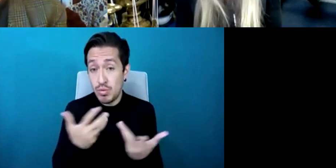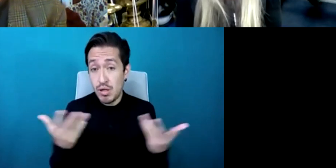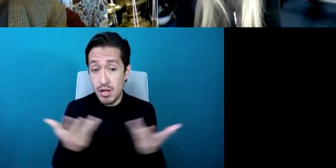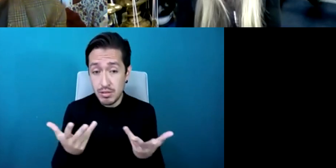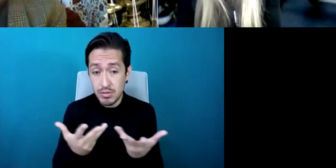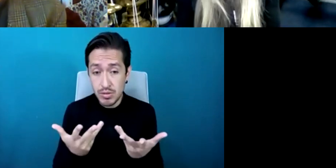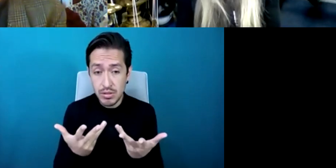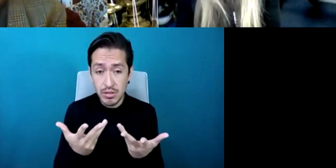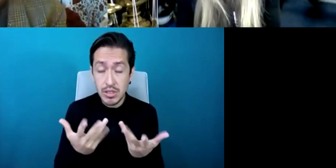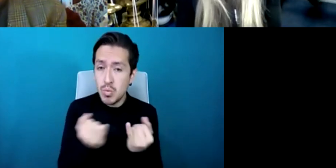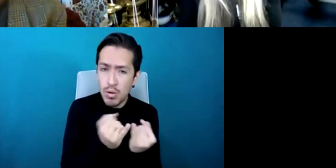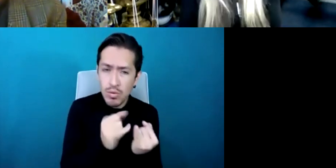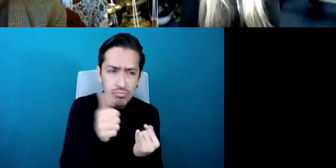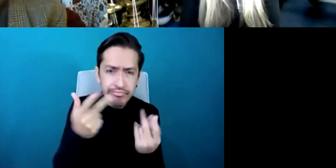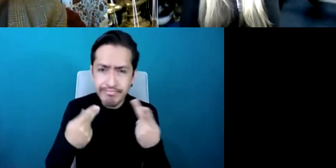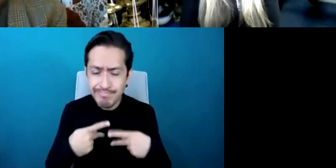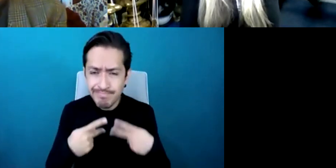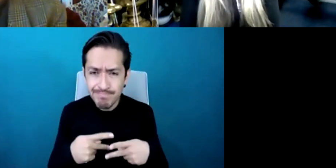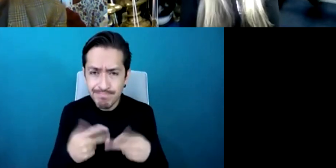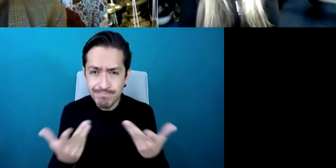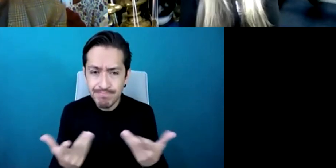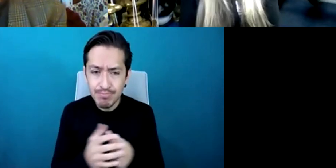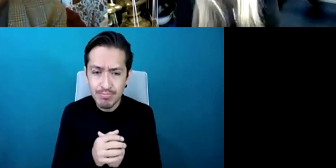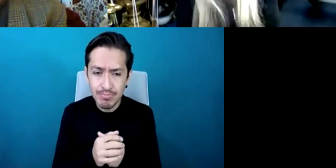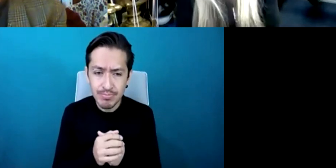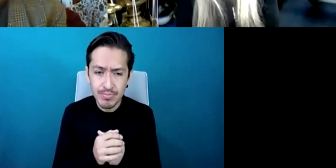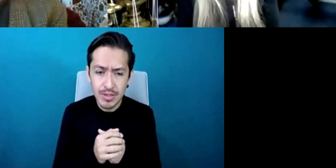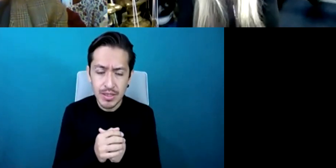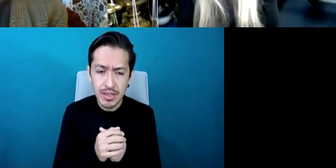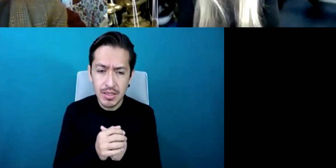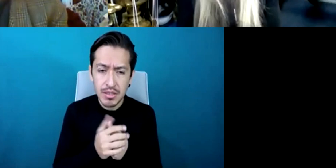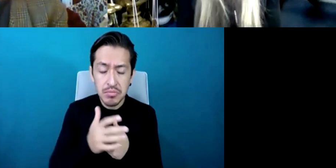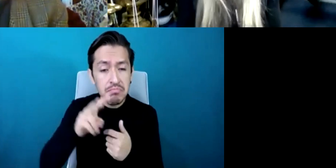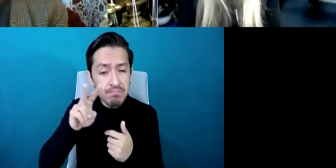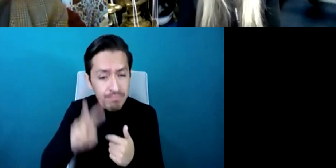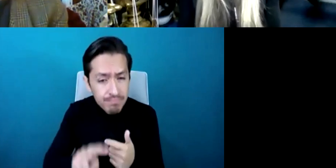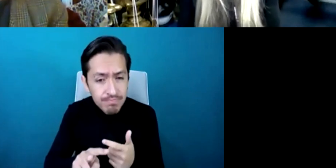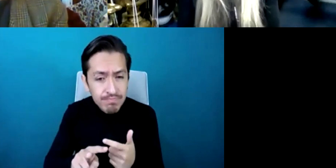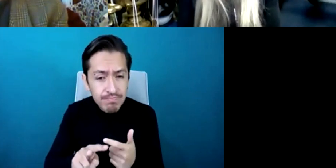throughout the world and since March basically all of the concerts and events